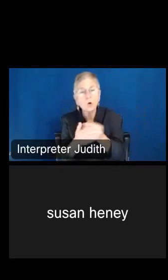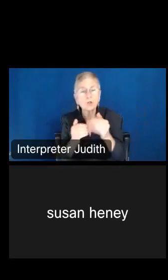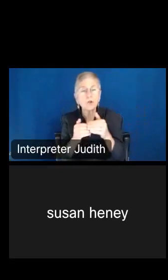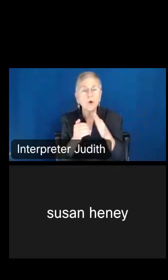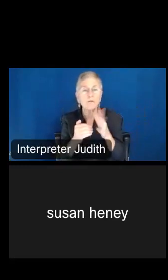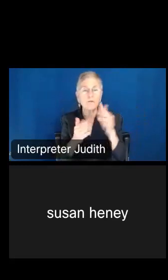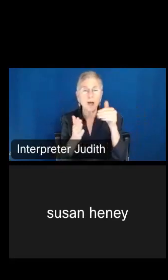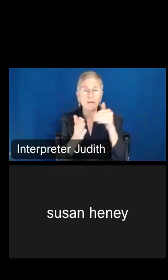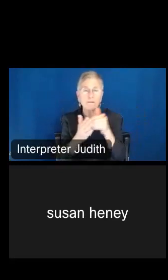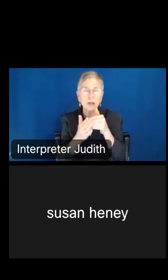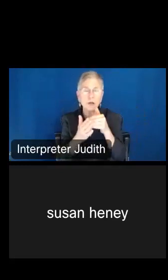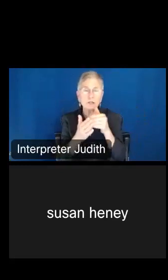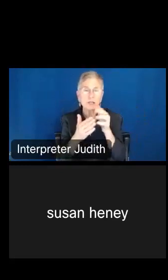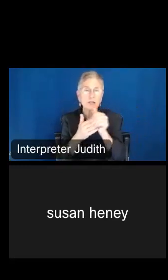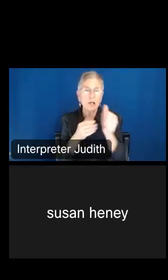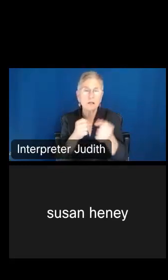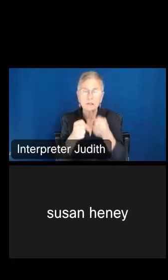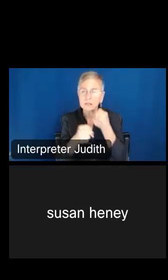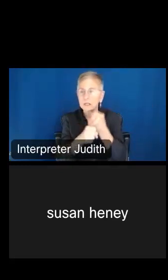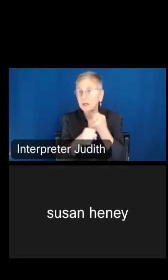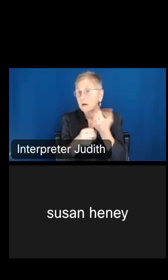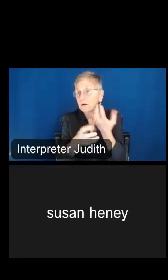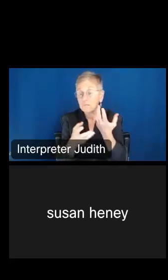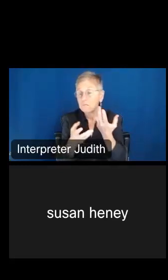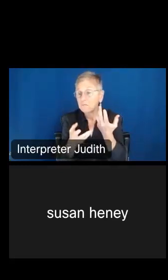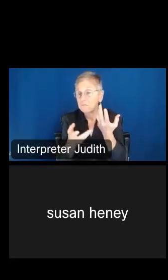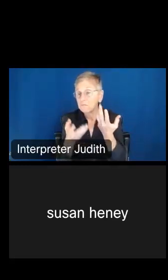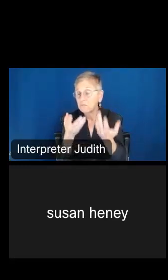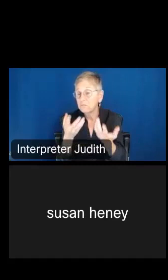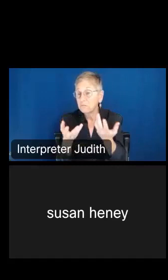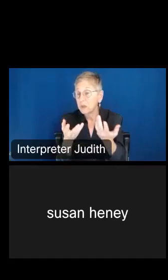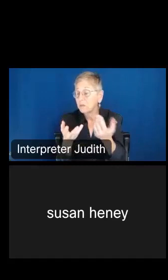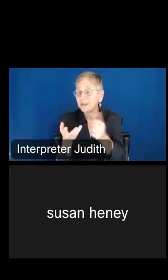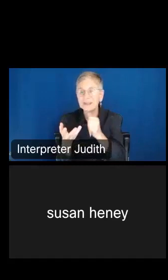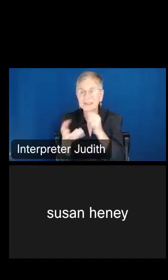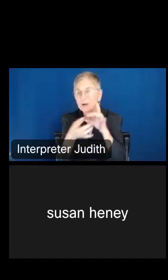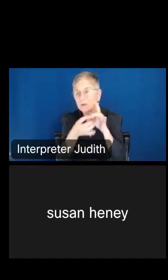Even though that might not be a table in data.census.gov, it's an option. It's a little more advanced,